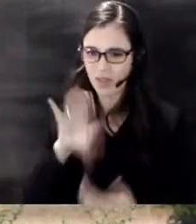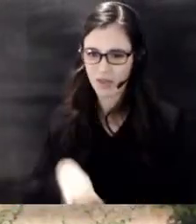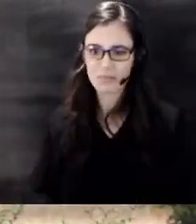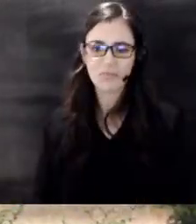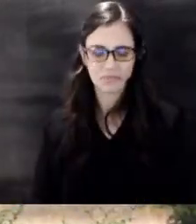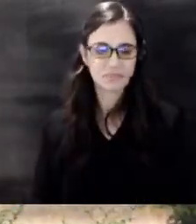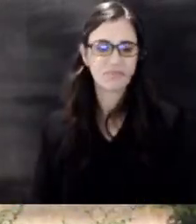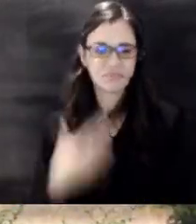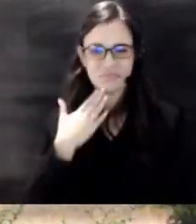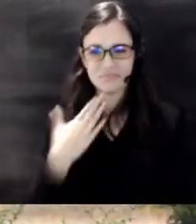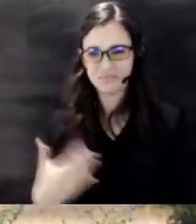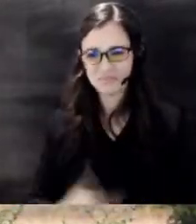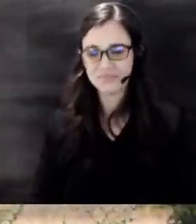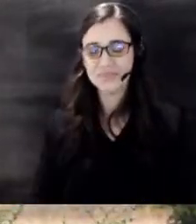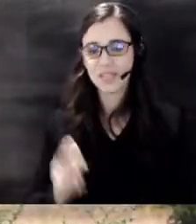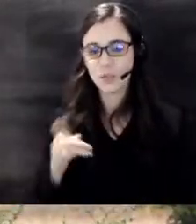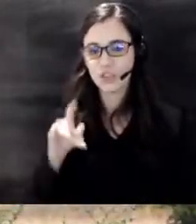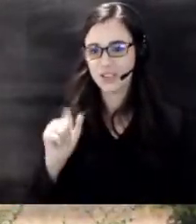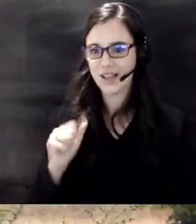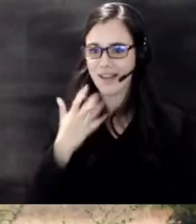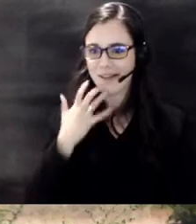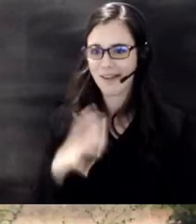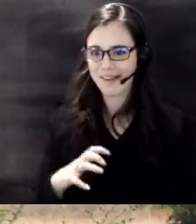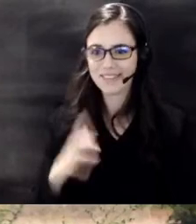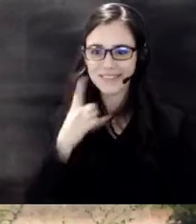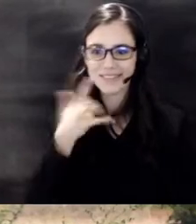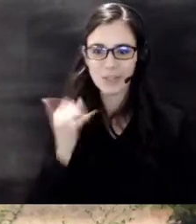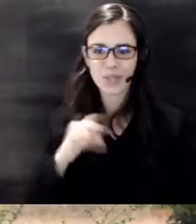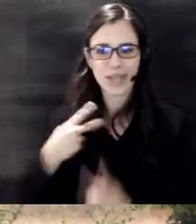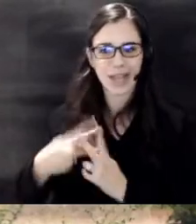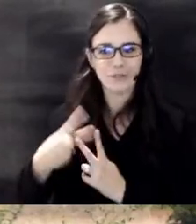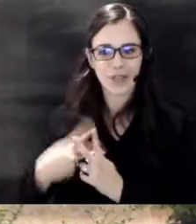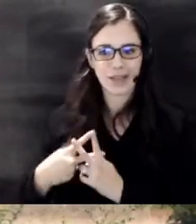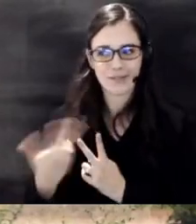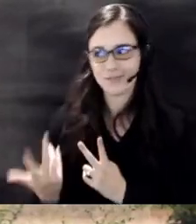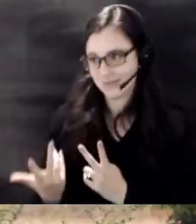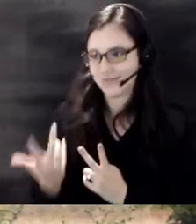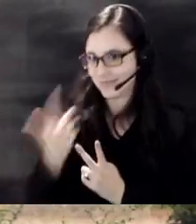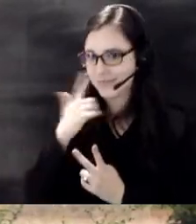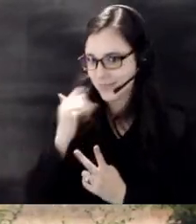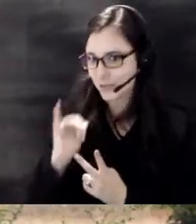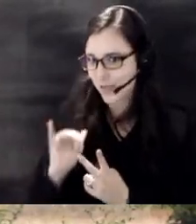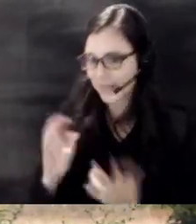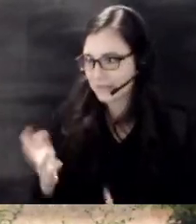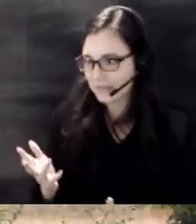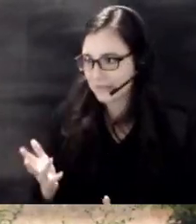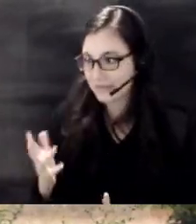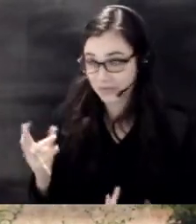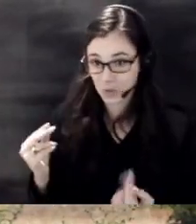it's a Wichita hot that sounds like a hashtag I don't know Megan think we can no okay no all right